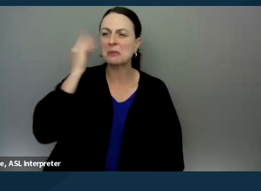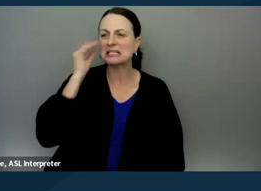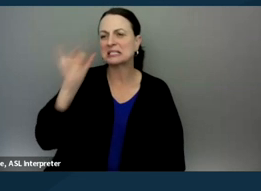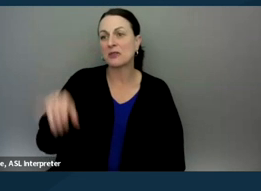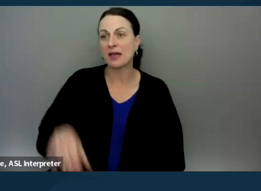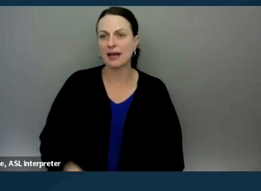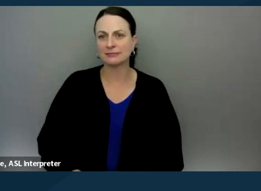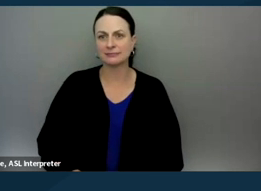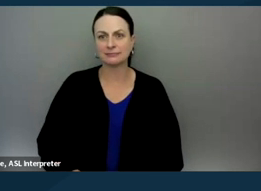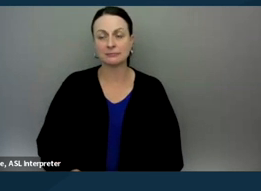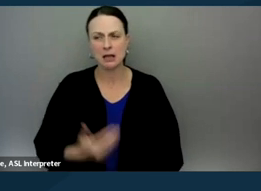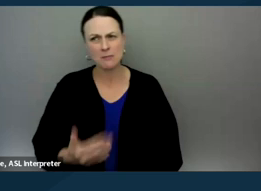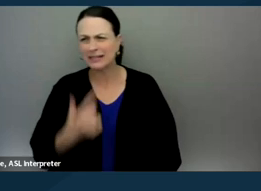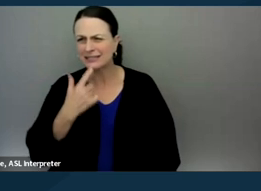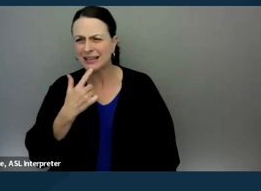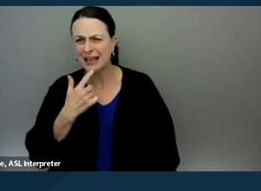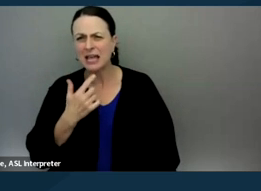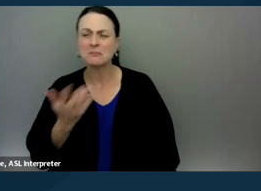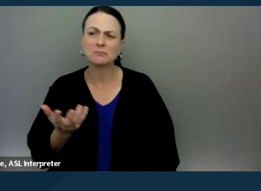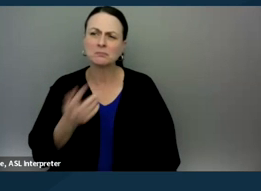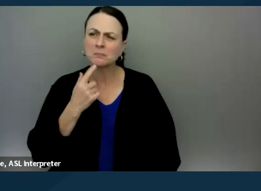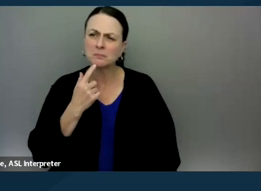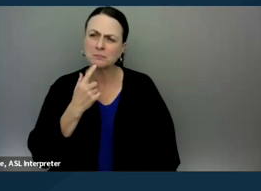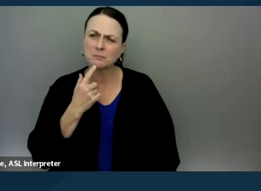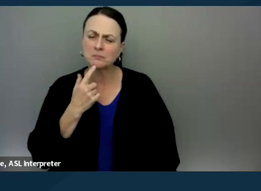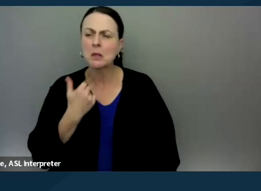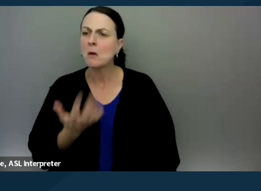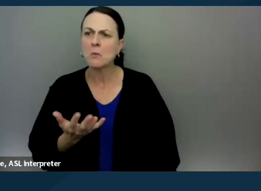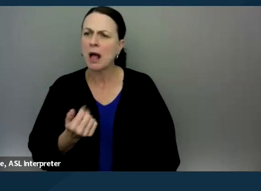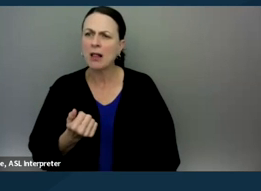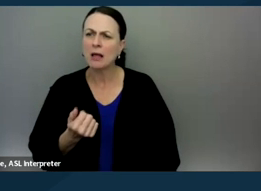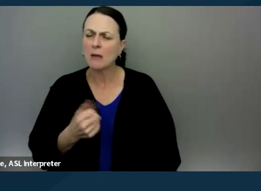And I might say something along the lines of, "Well, I, you know, just wanna make it clear